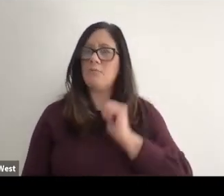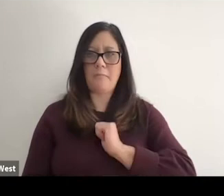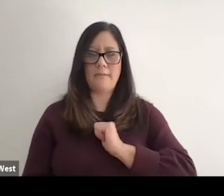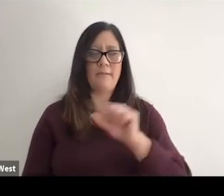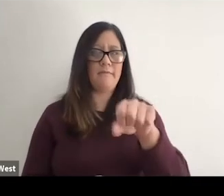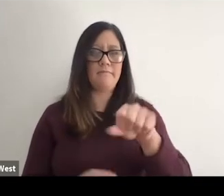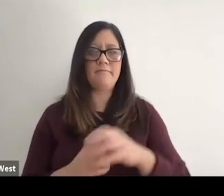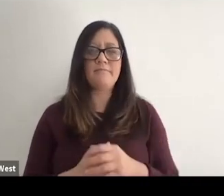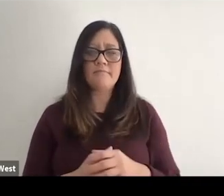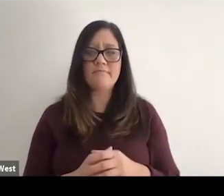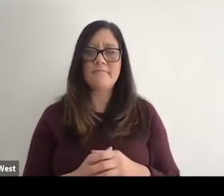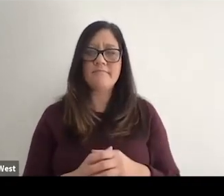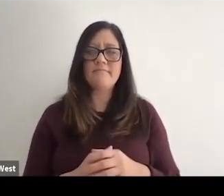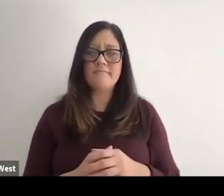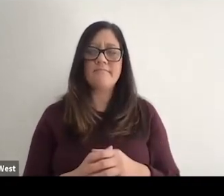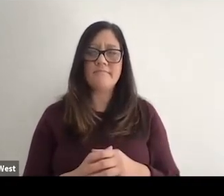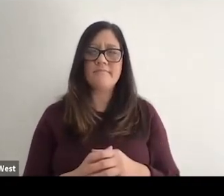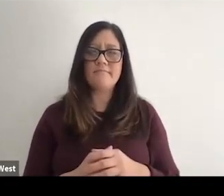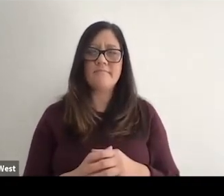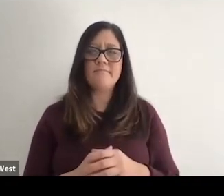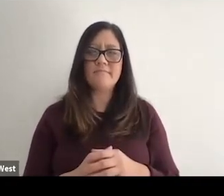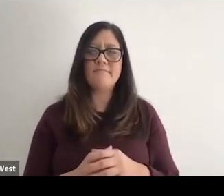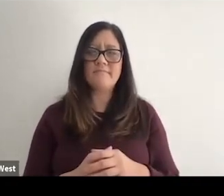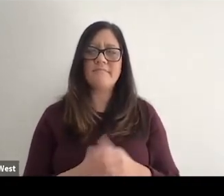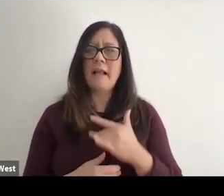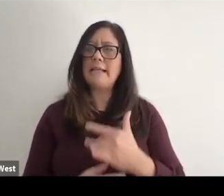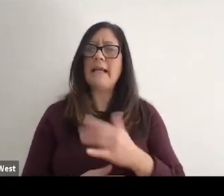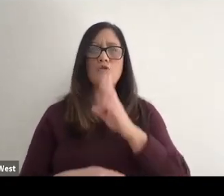I've certainly encountered it myself, and it's something that I